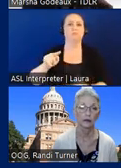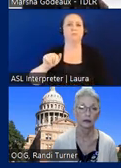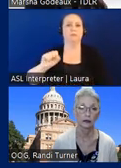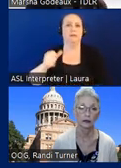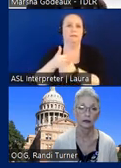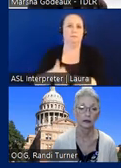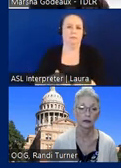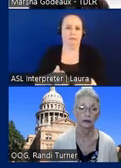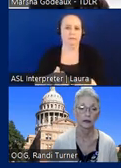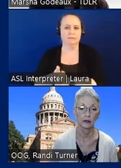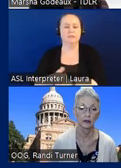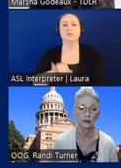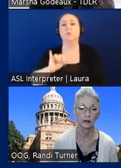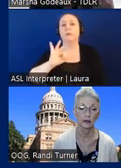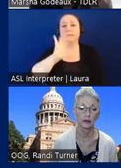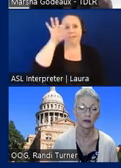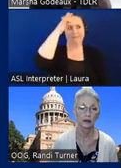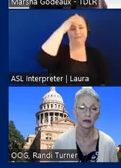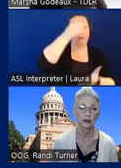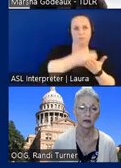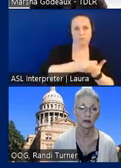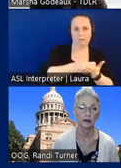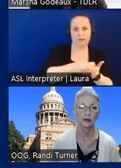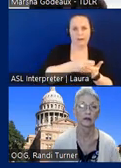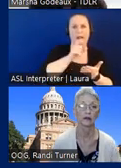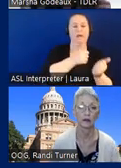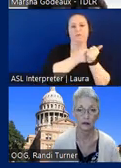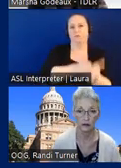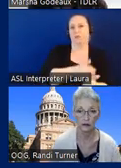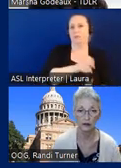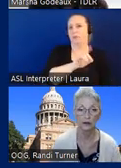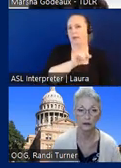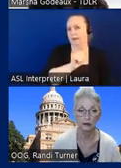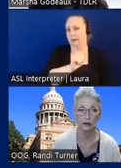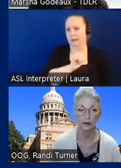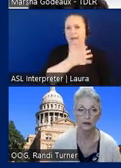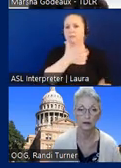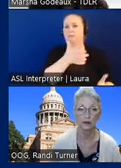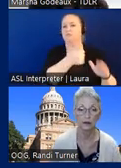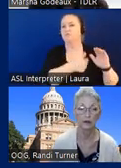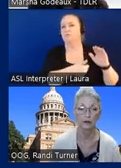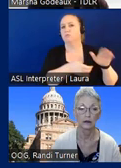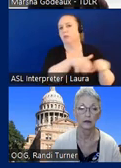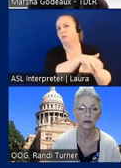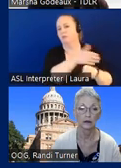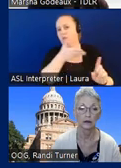if they have federal money and have to comply with ADA, that's all covered under that requirement,